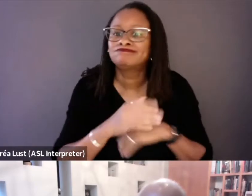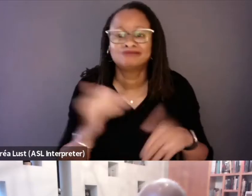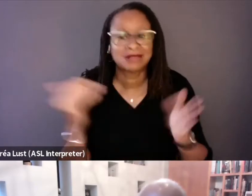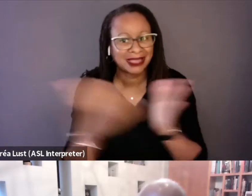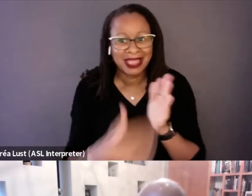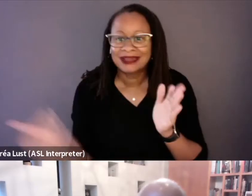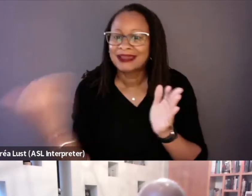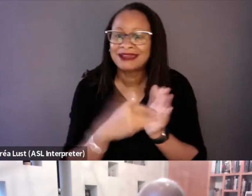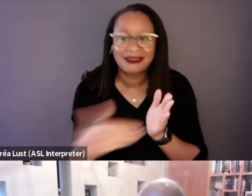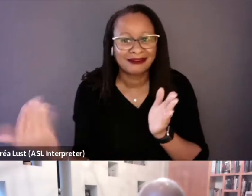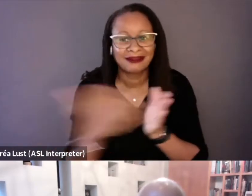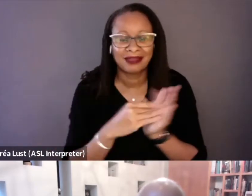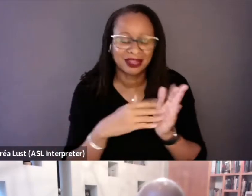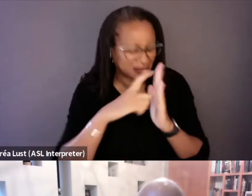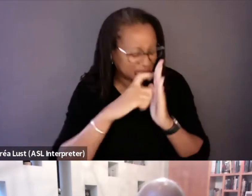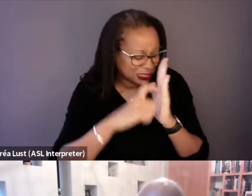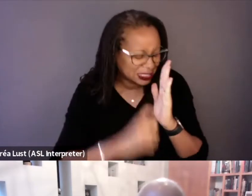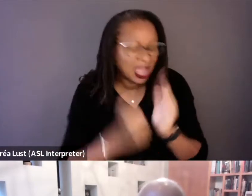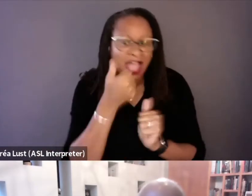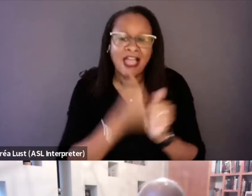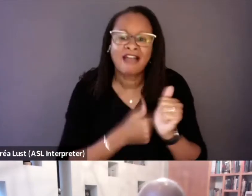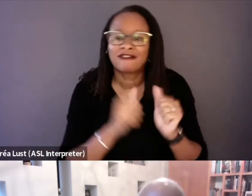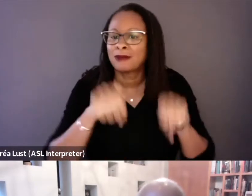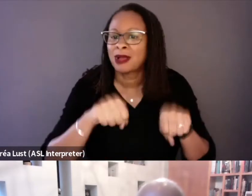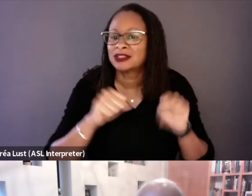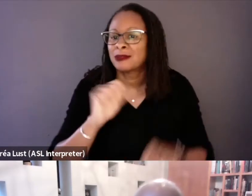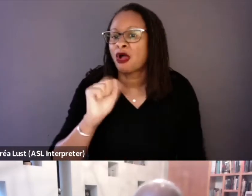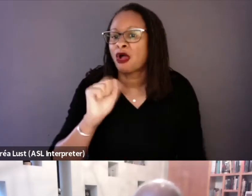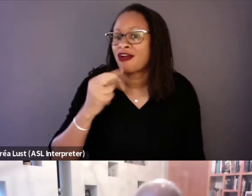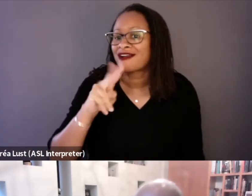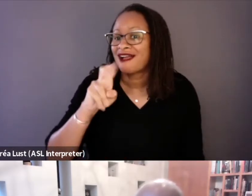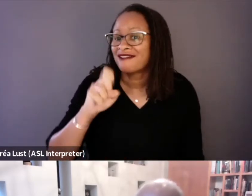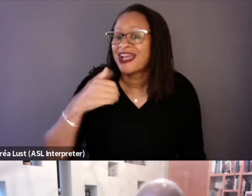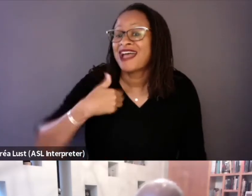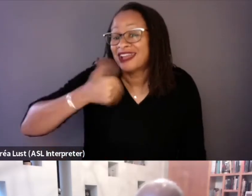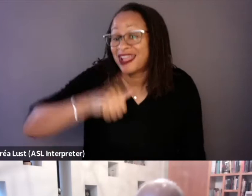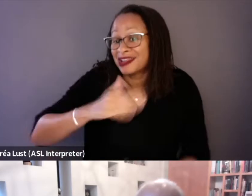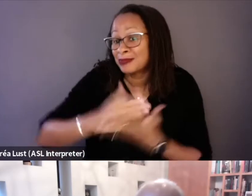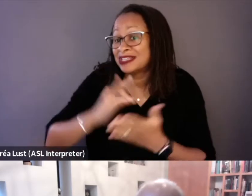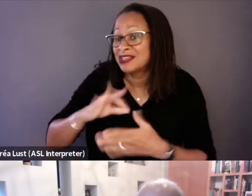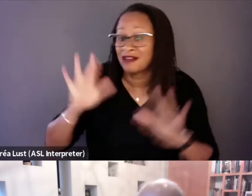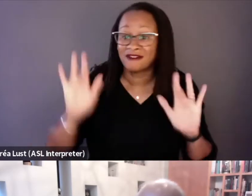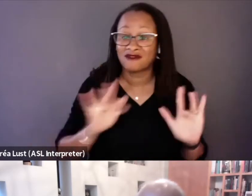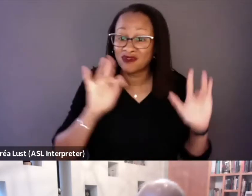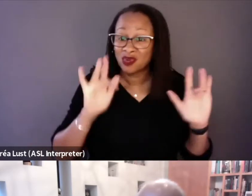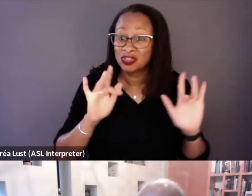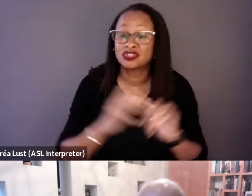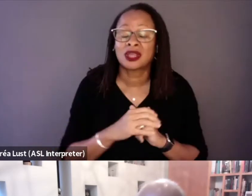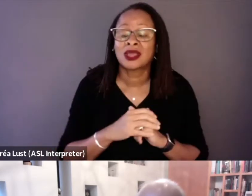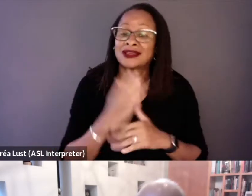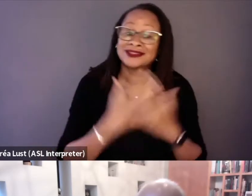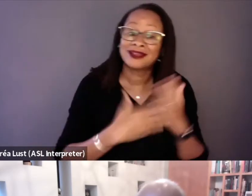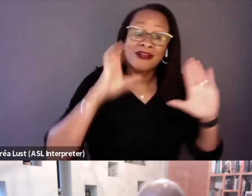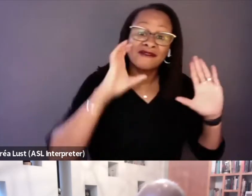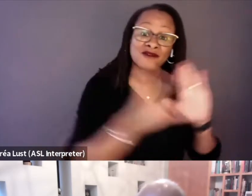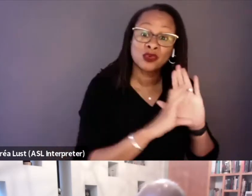and thinking through every possible archive that had any piece of footage. And then for some of the photos that you see,